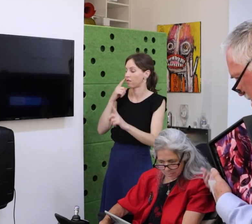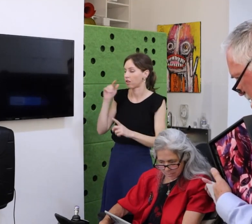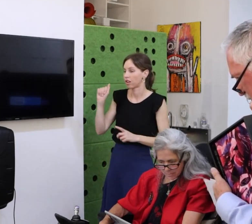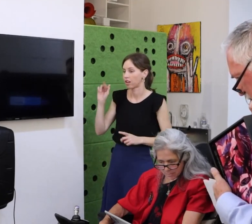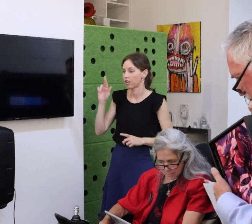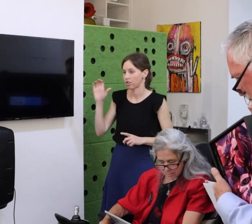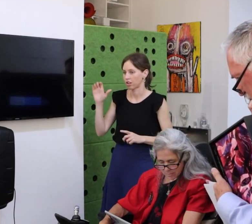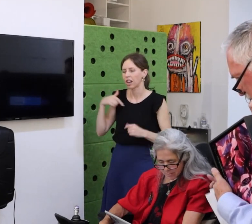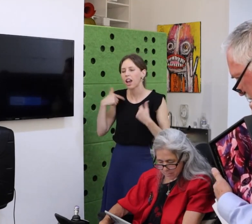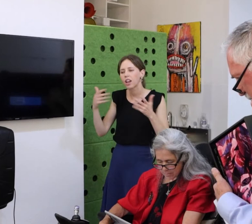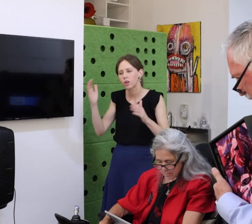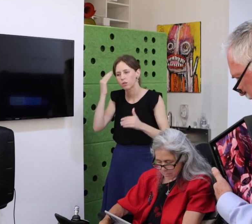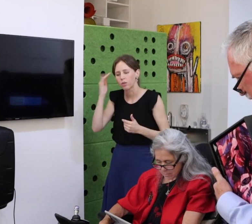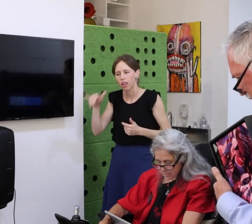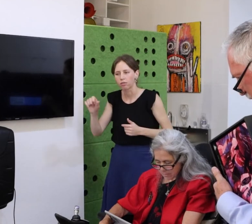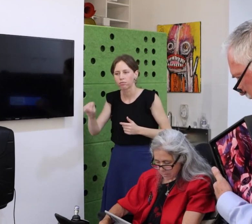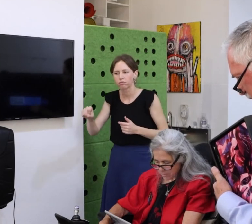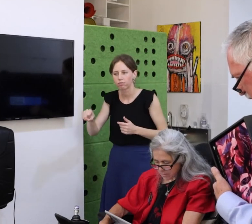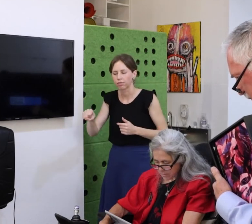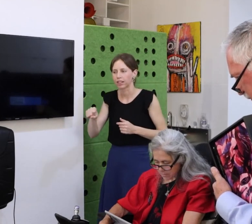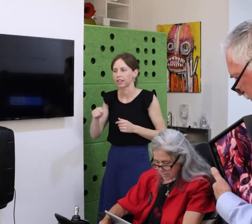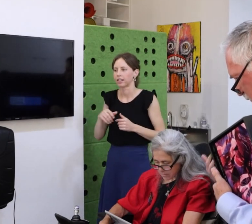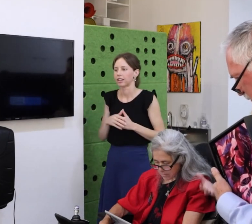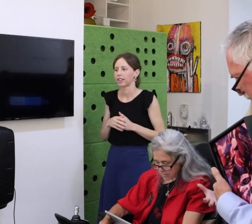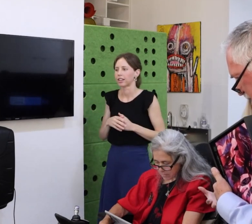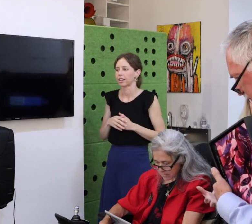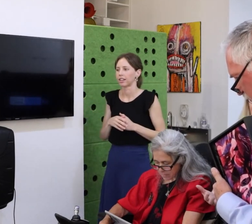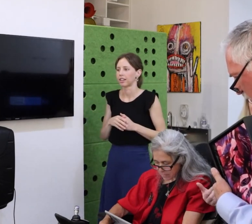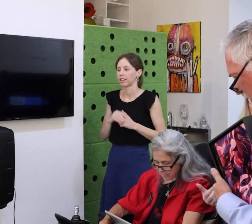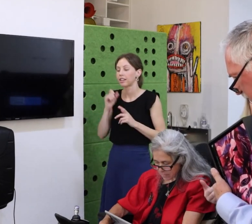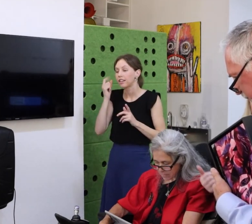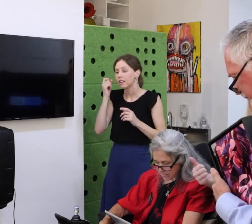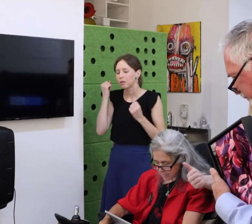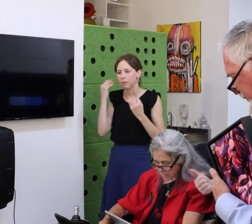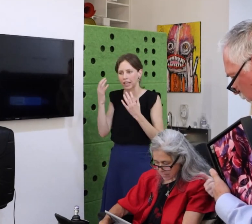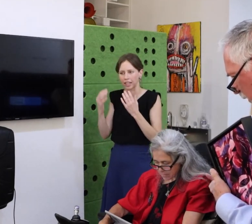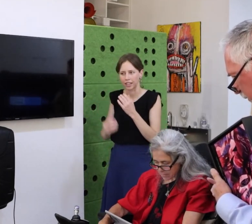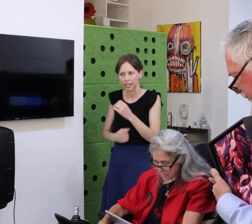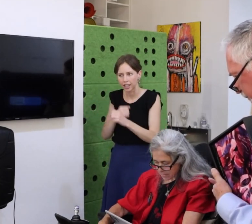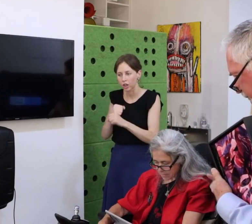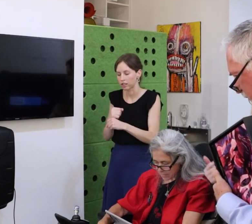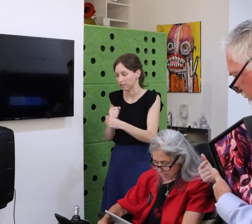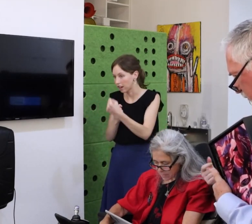Do you know what Lloyd said to me? So what?